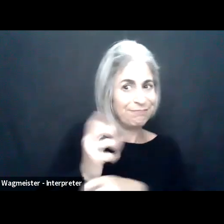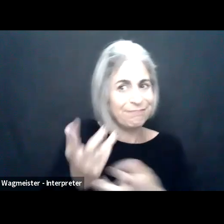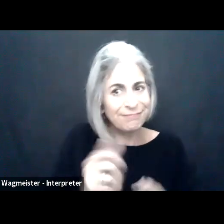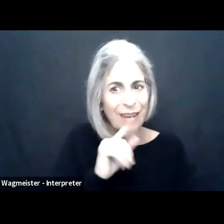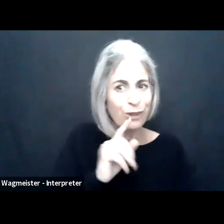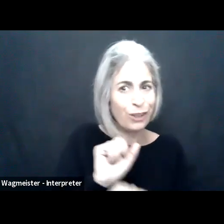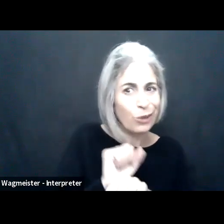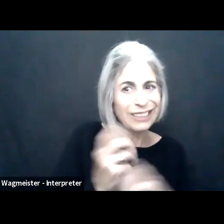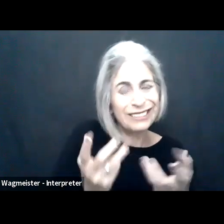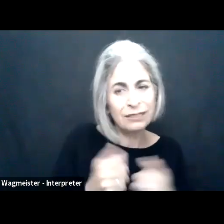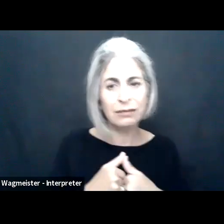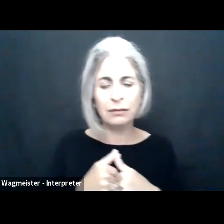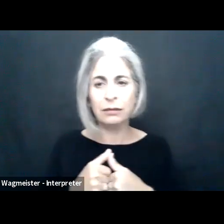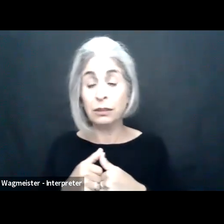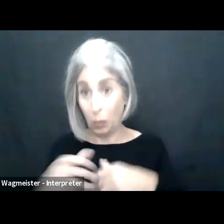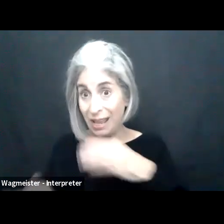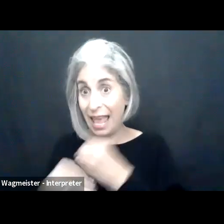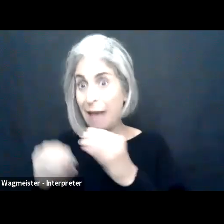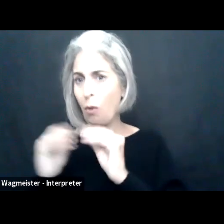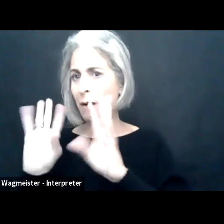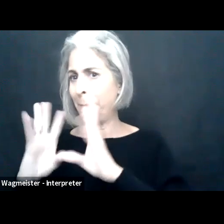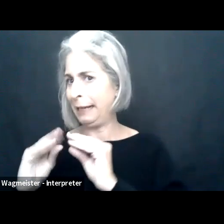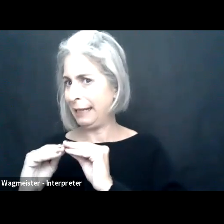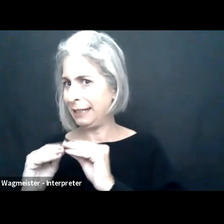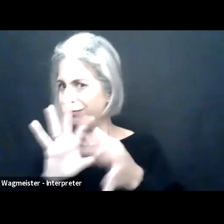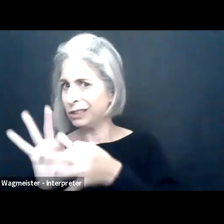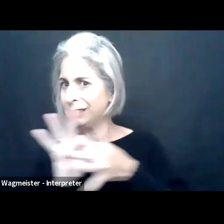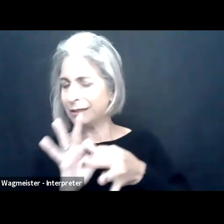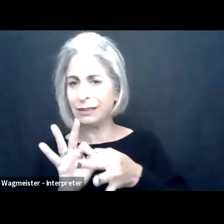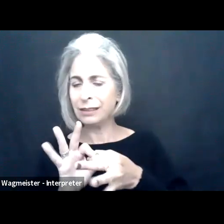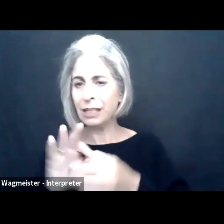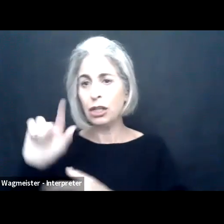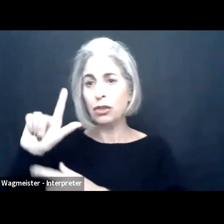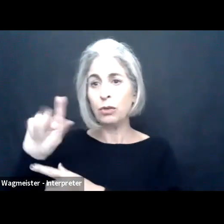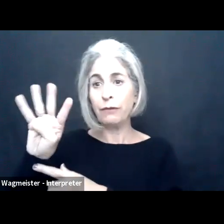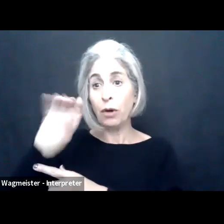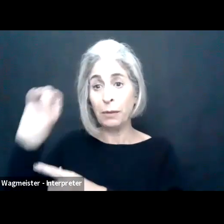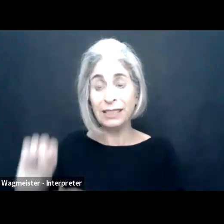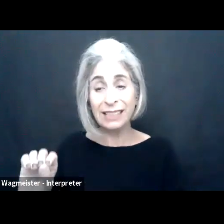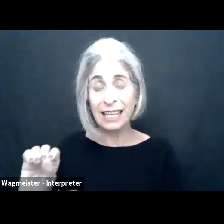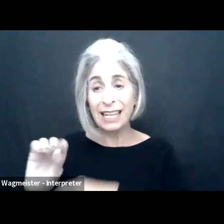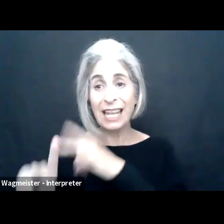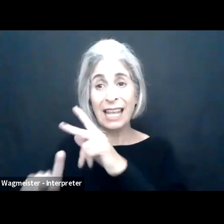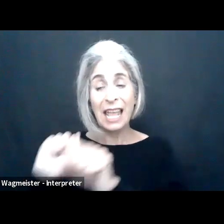likely to pretend they're working. And lastly, let's add more meetings, the